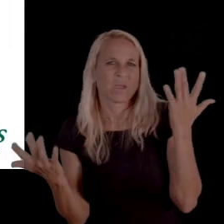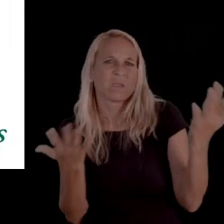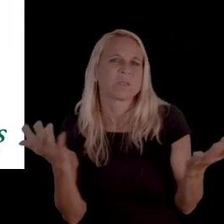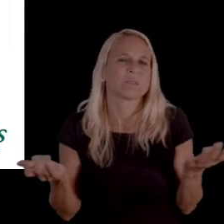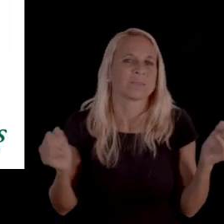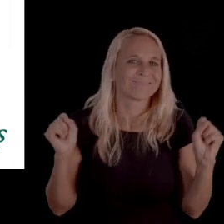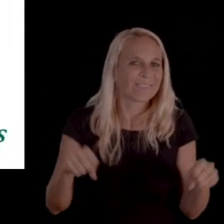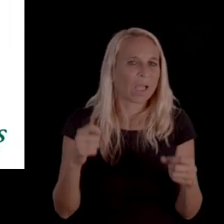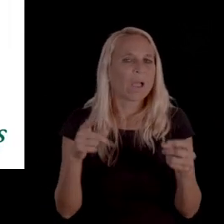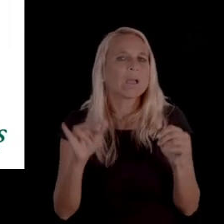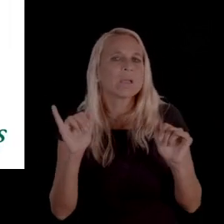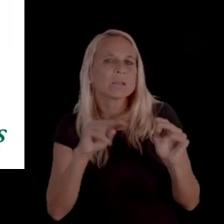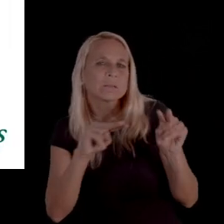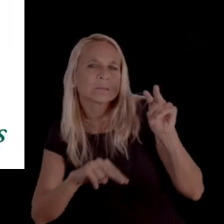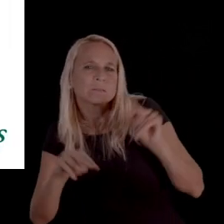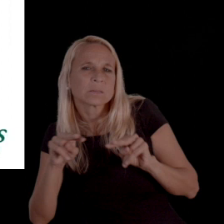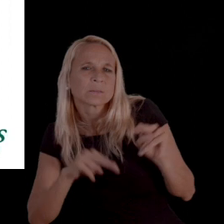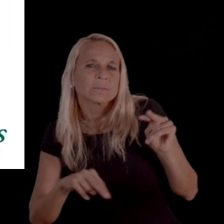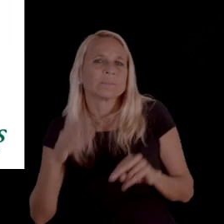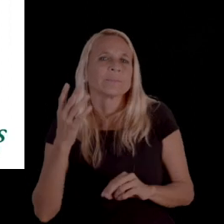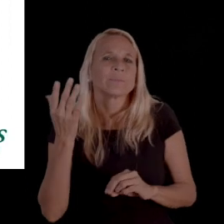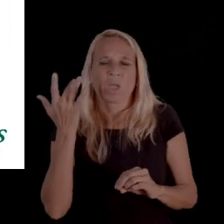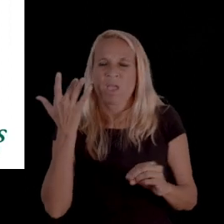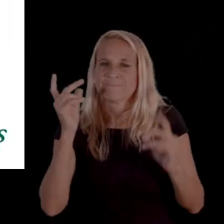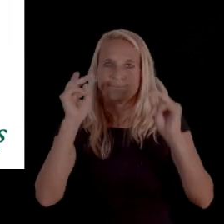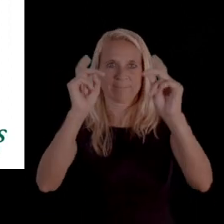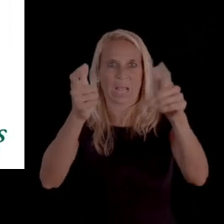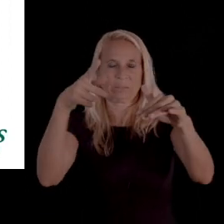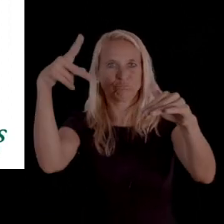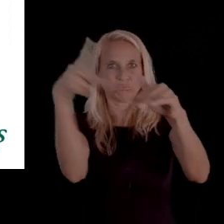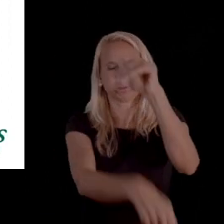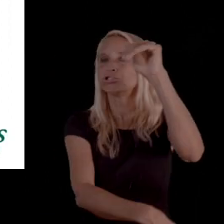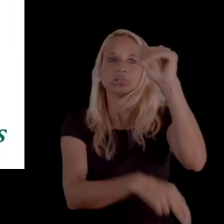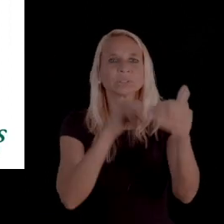or this particular authorization, the service suddenly is not approved.